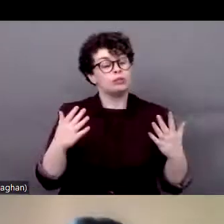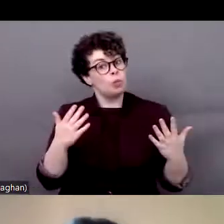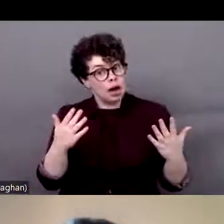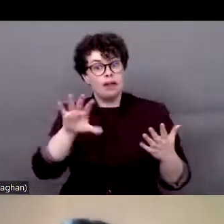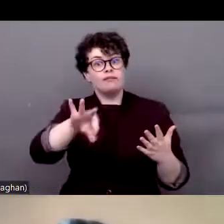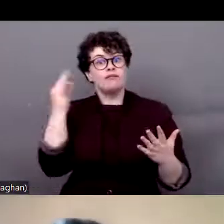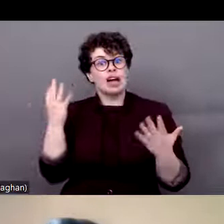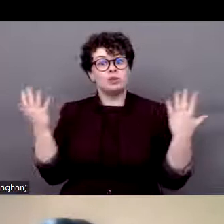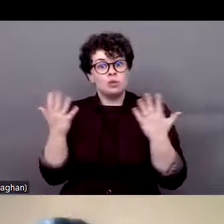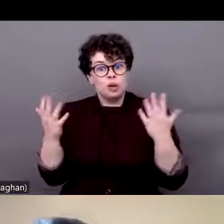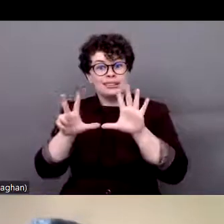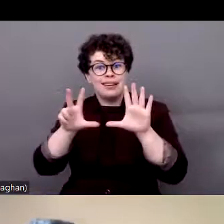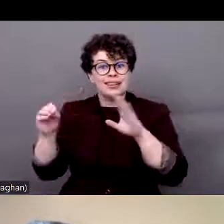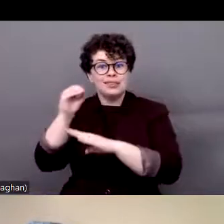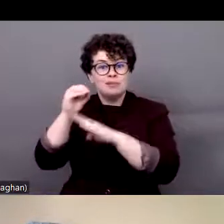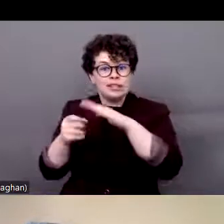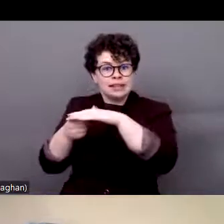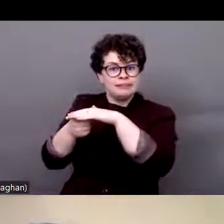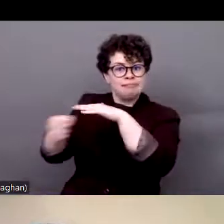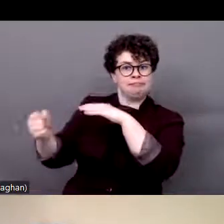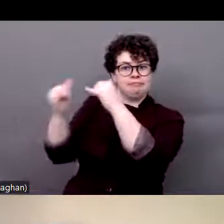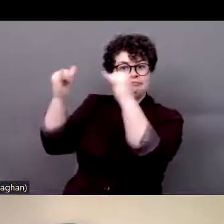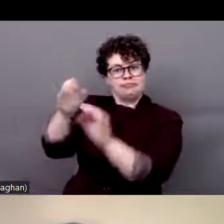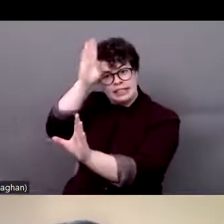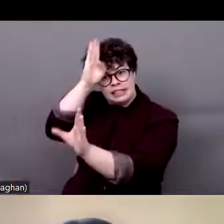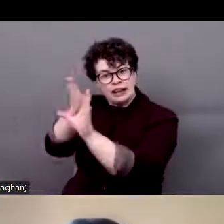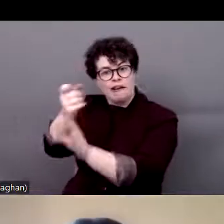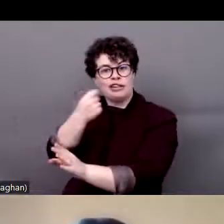have here in Brazil, they intercross,